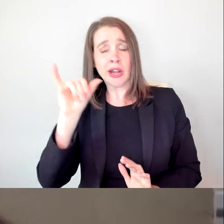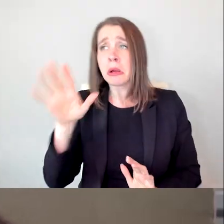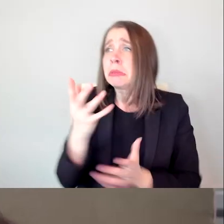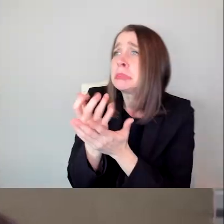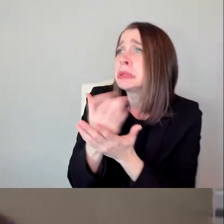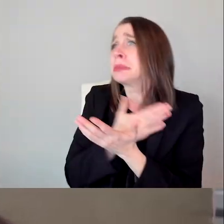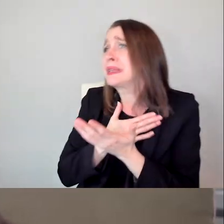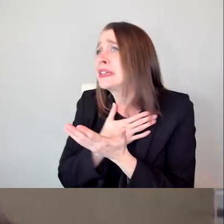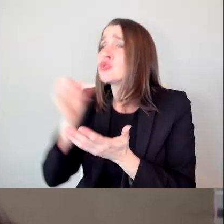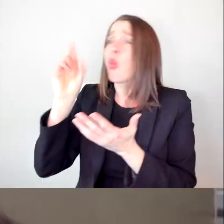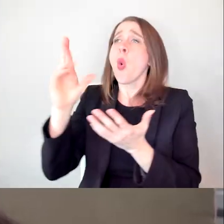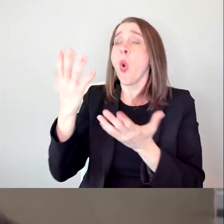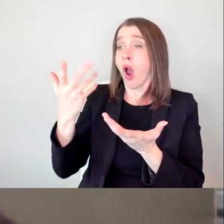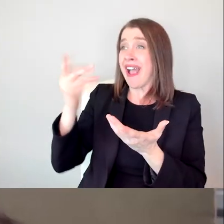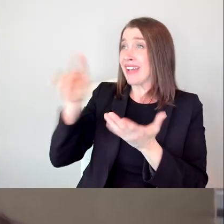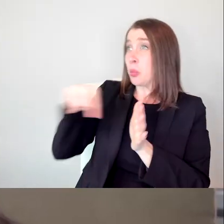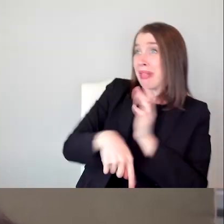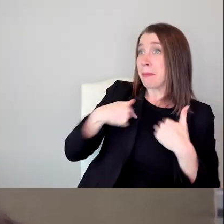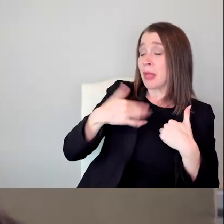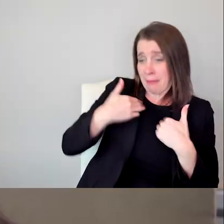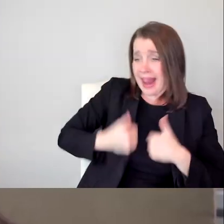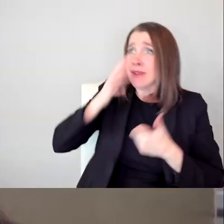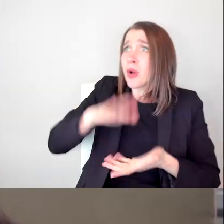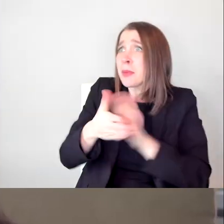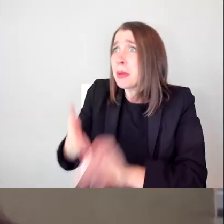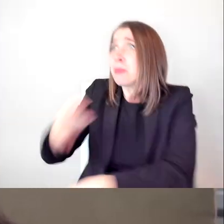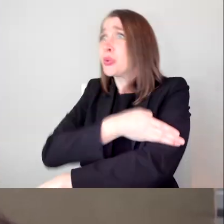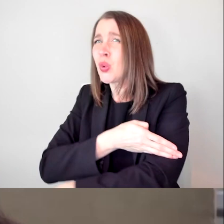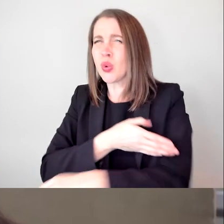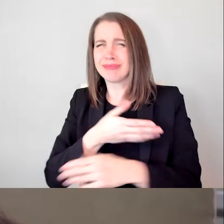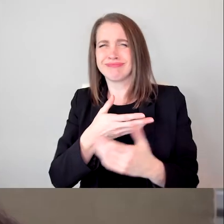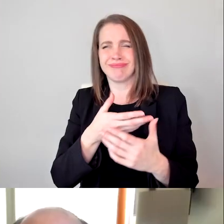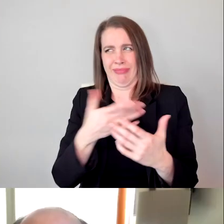and your life will be better. And I think we're still living in those three stories, which